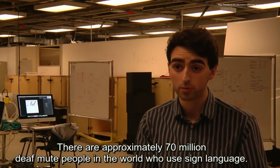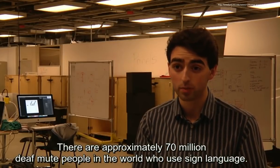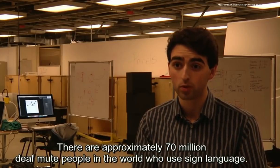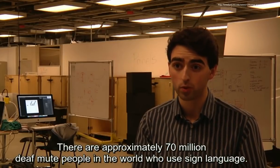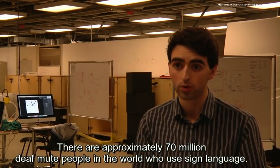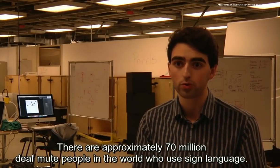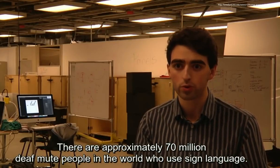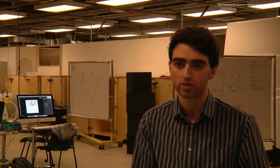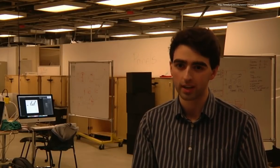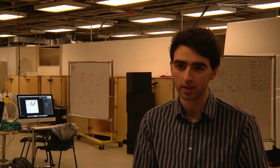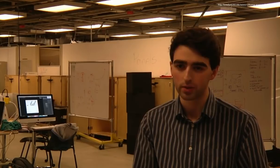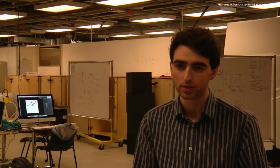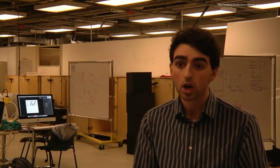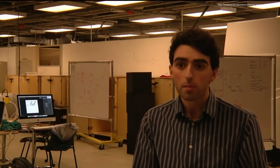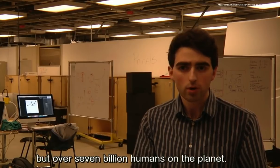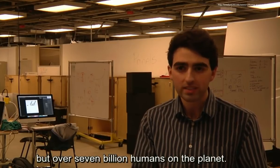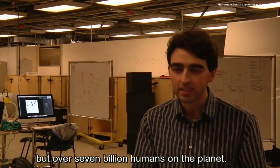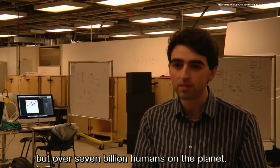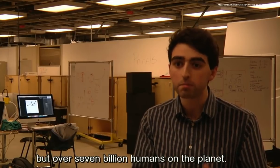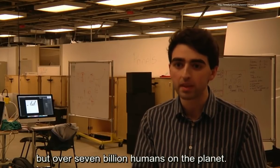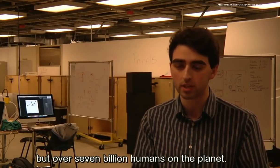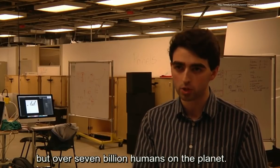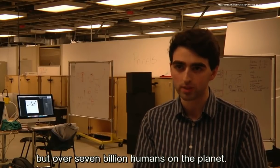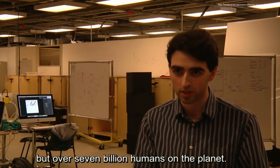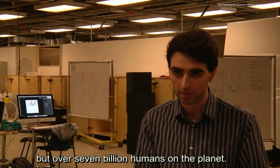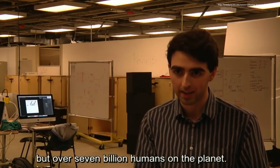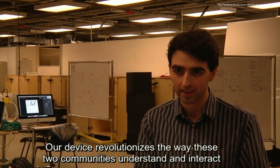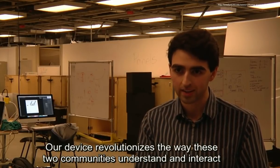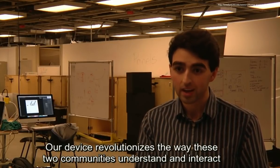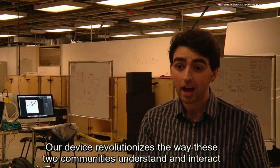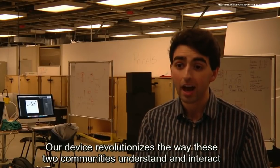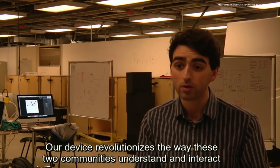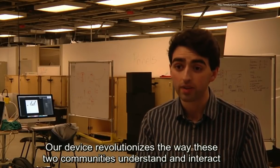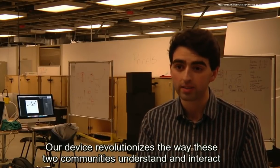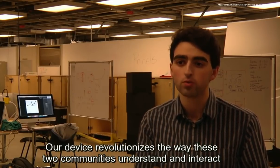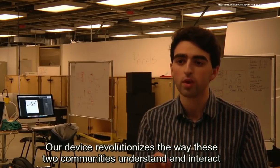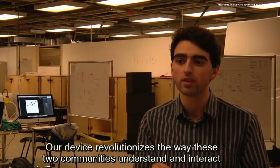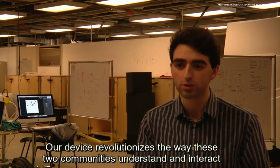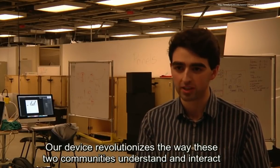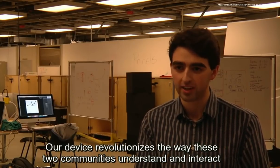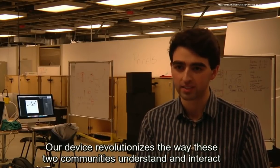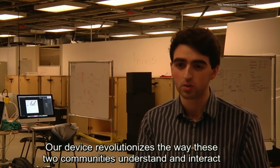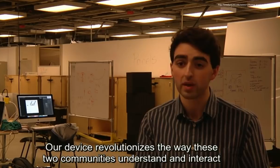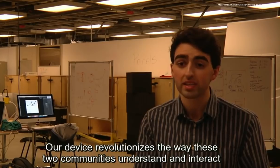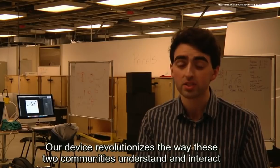people in the world you sign language but over seven billion humans on the planet our device revolutionizes the way these two